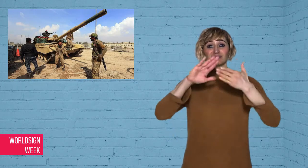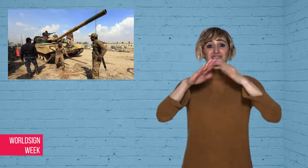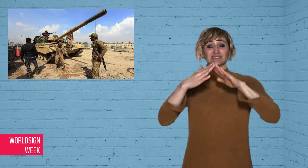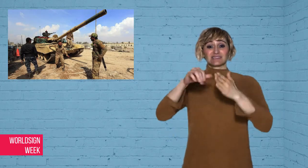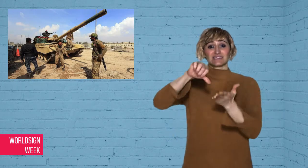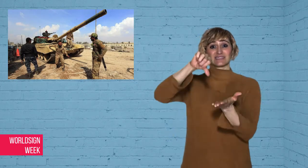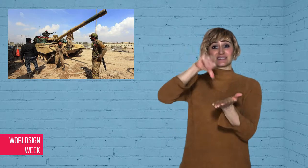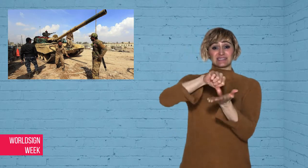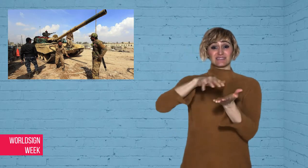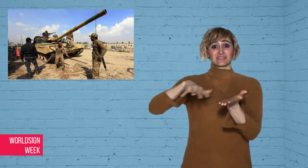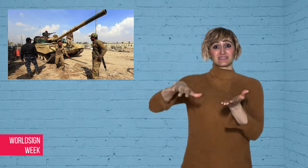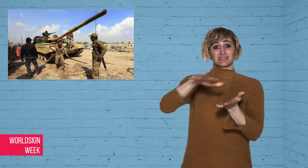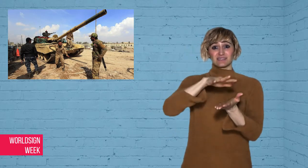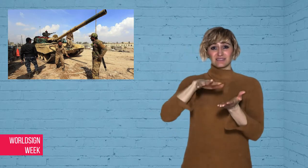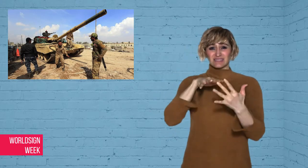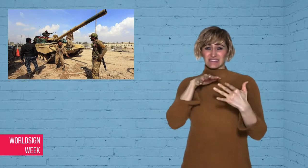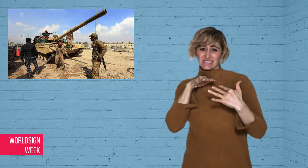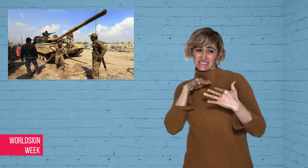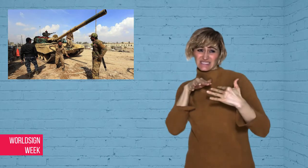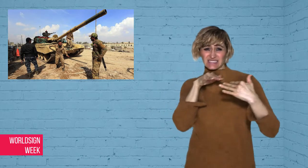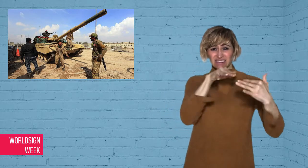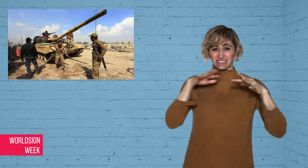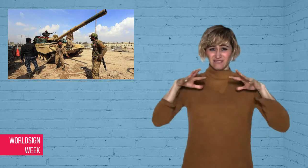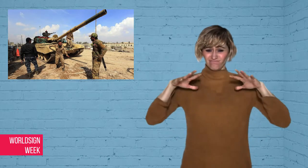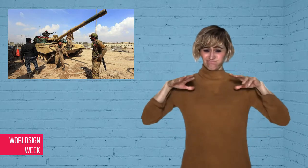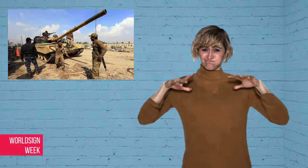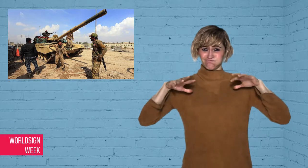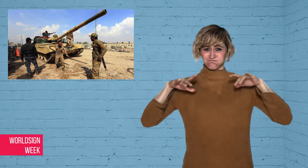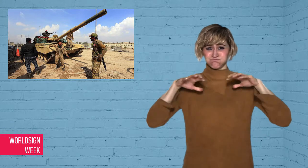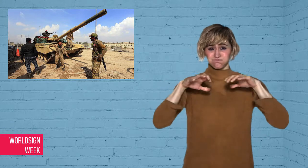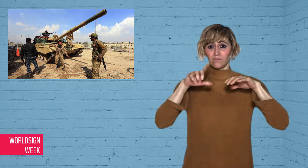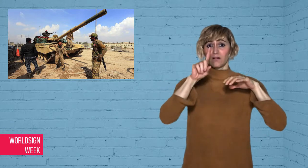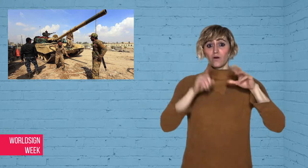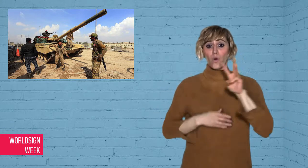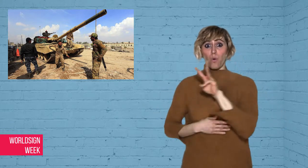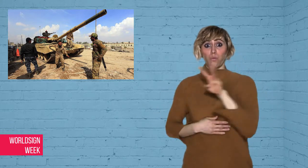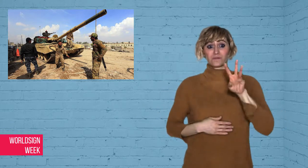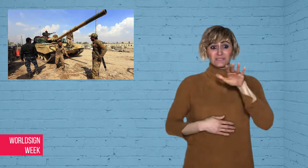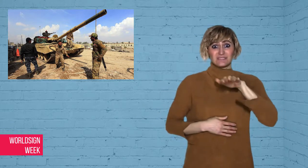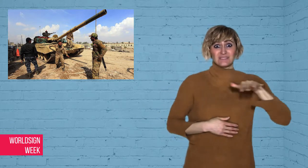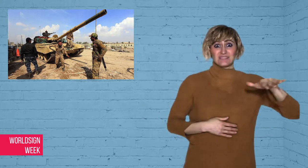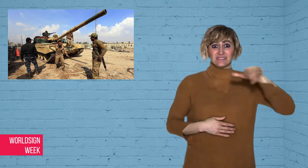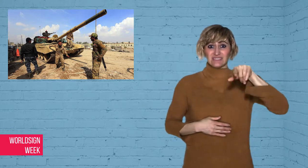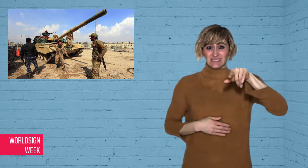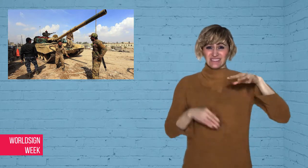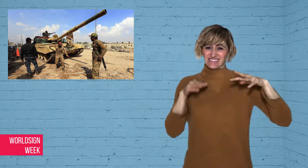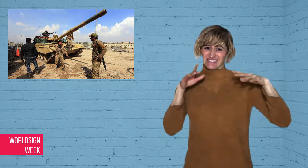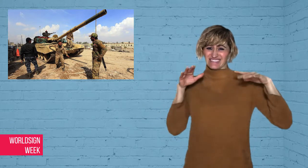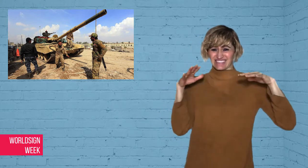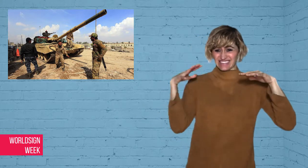The battle for western Mosul has been